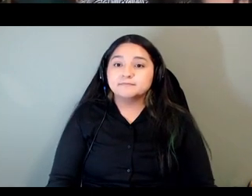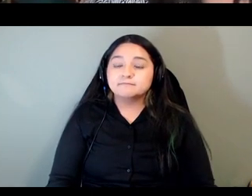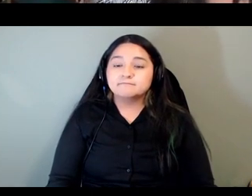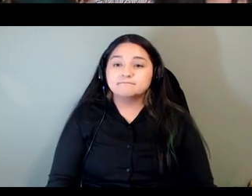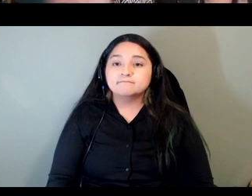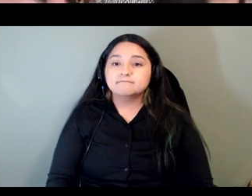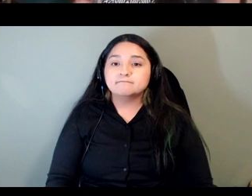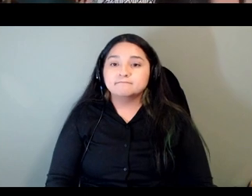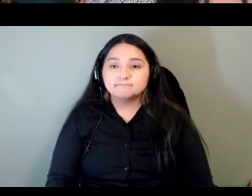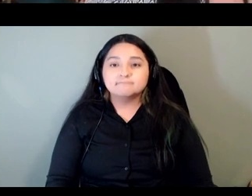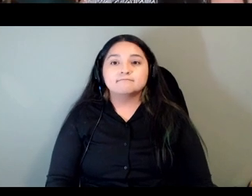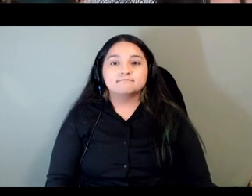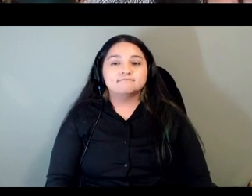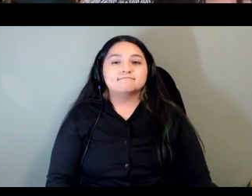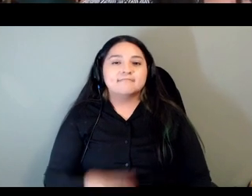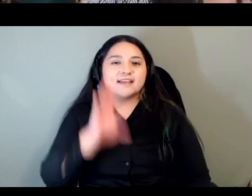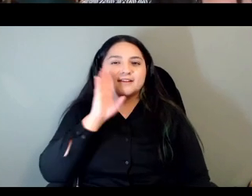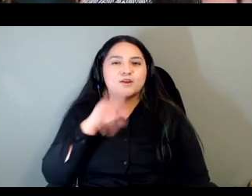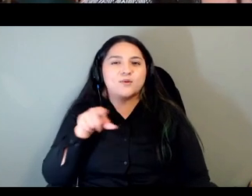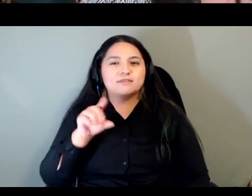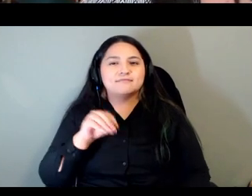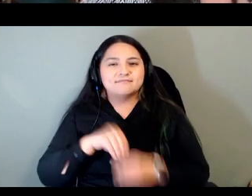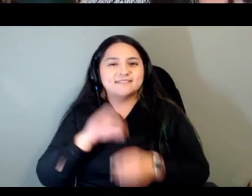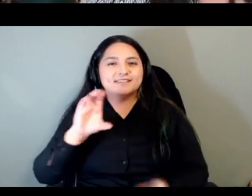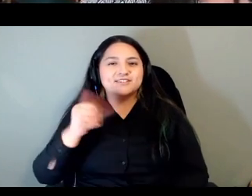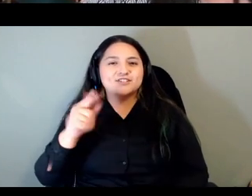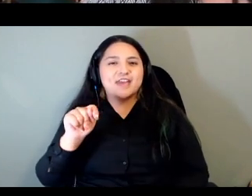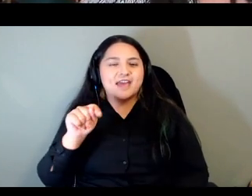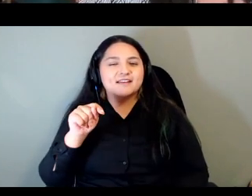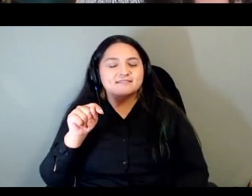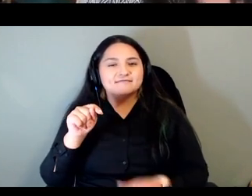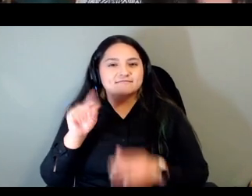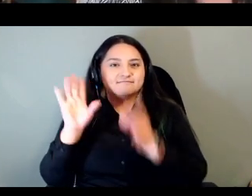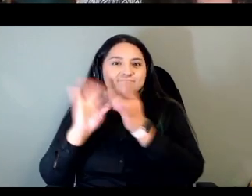i know in the chat and the webinar that there's others that are creating courses on seven